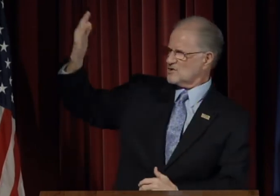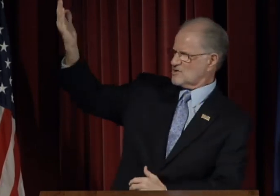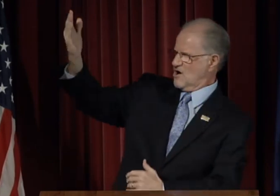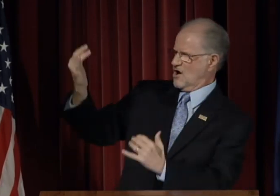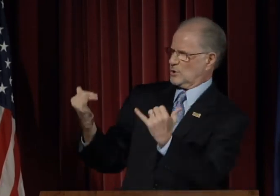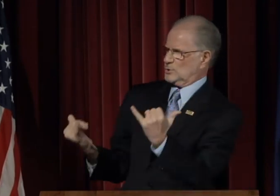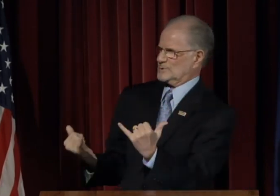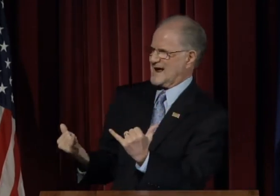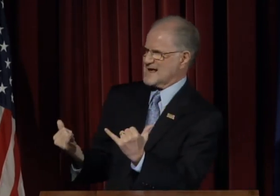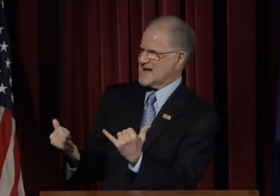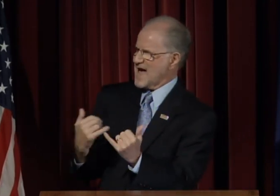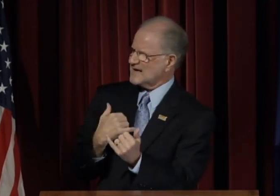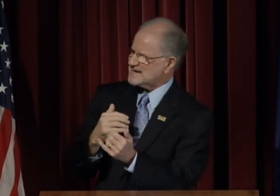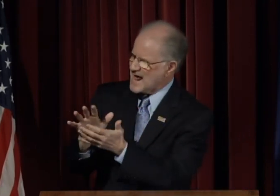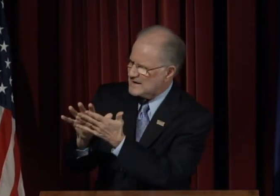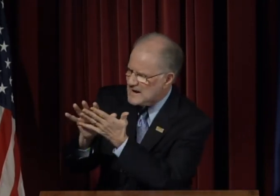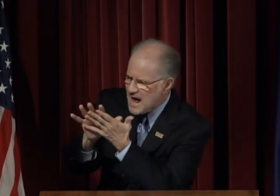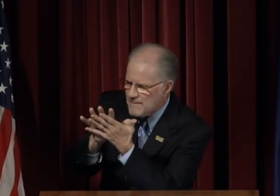My talk today has an ambiguous title.